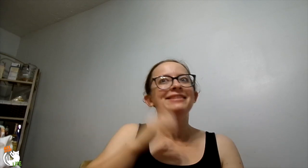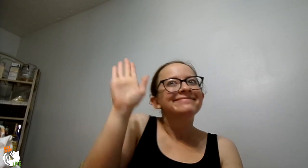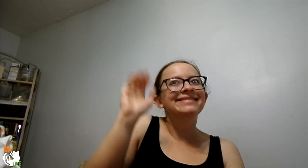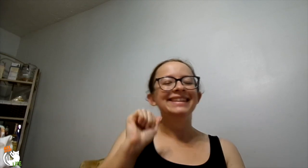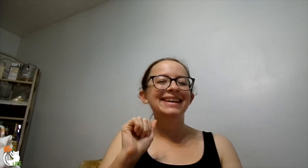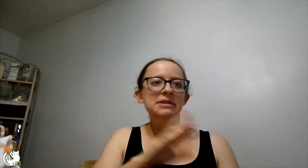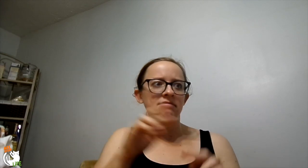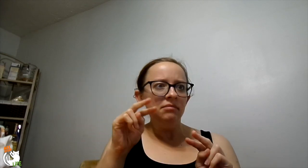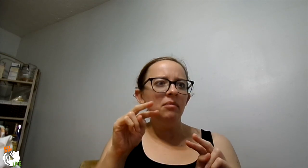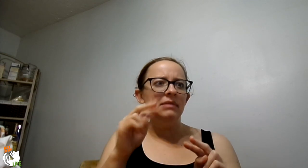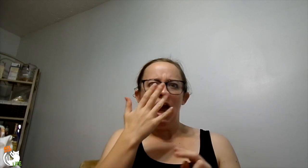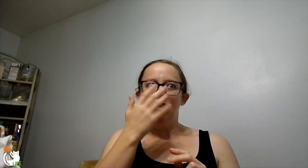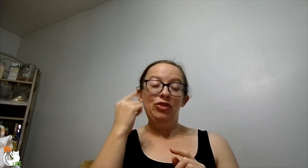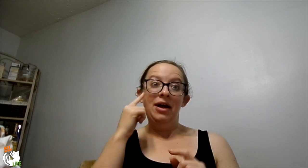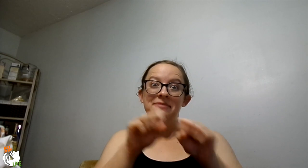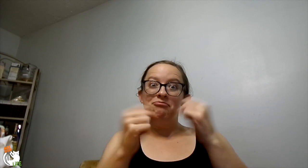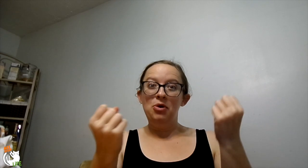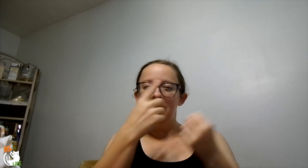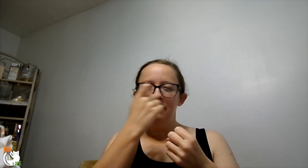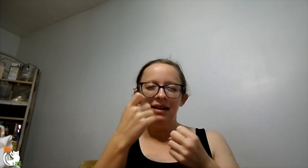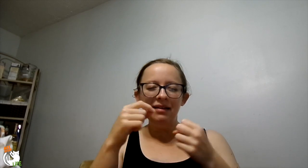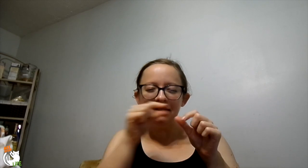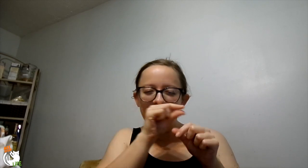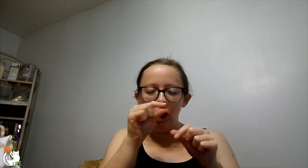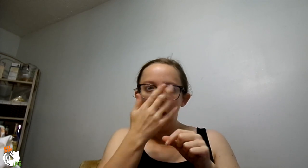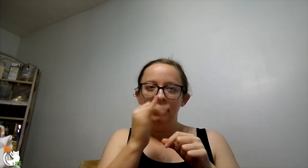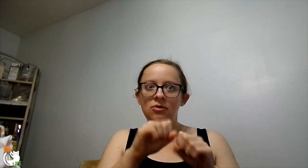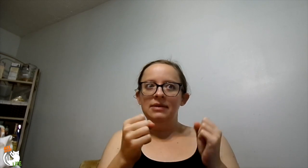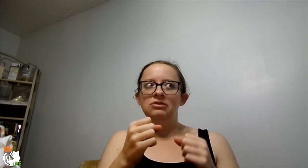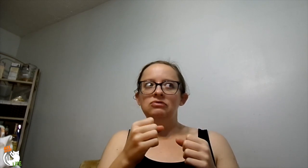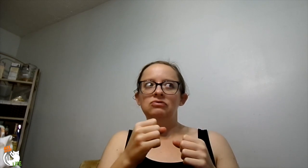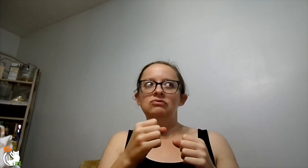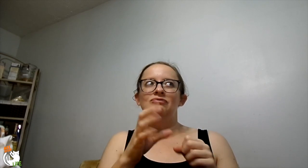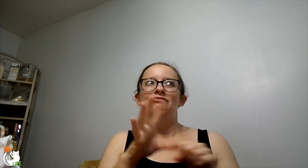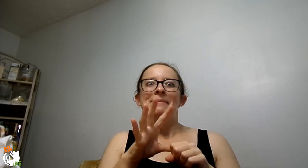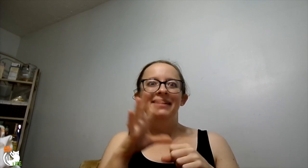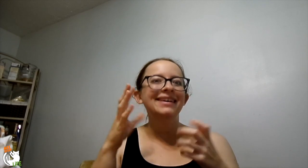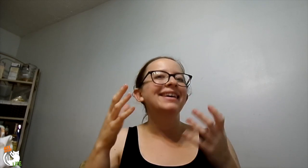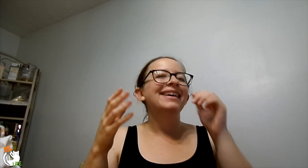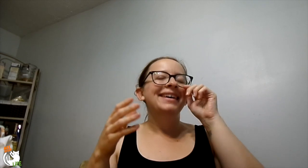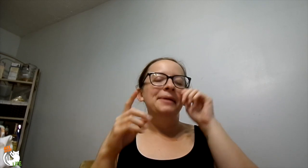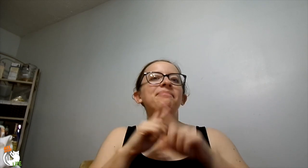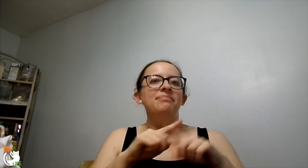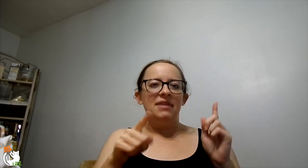and I was like "hey sorry!" But you think you broke it and it almost looked like it. I was like crap!